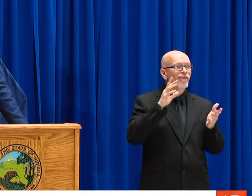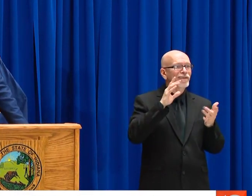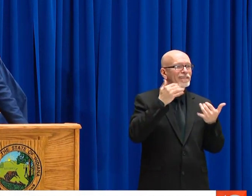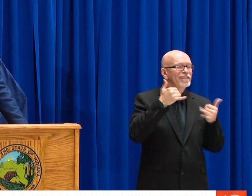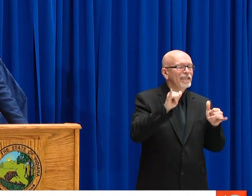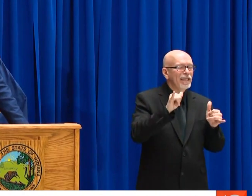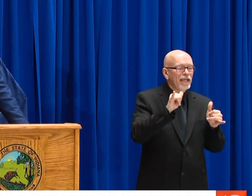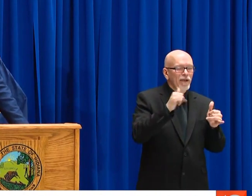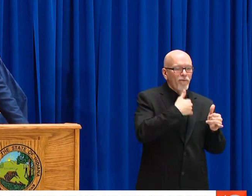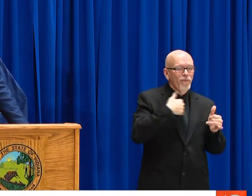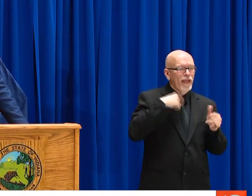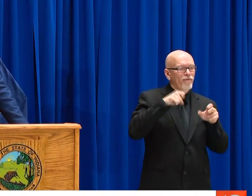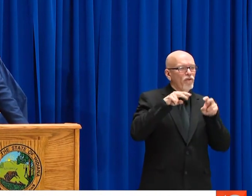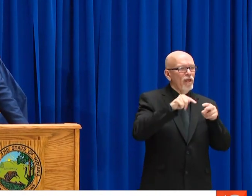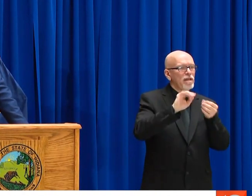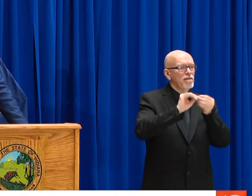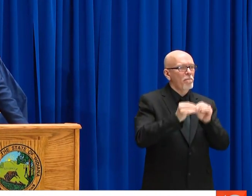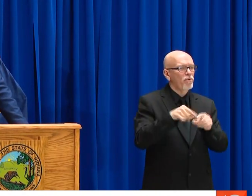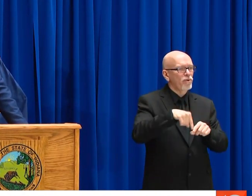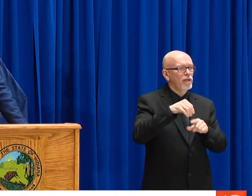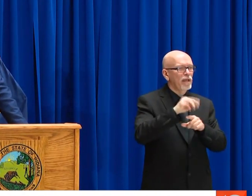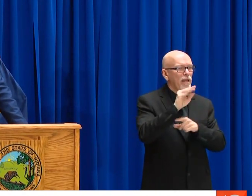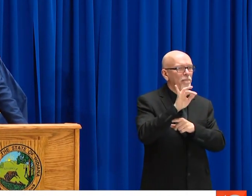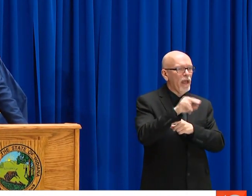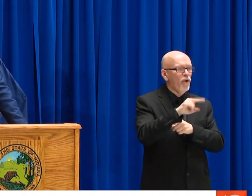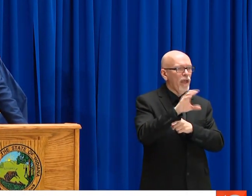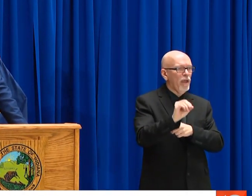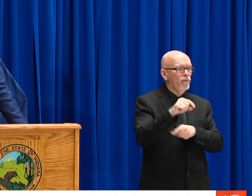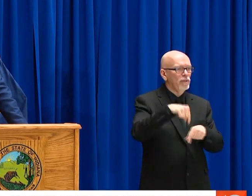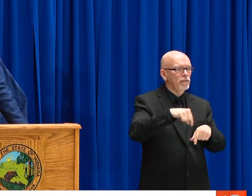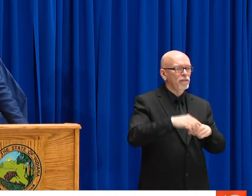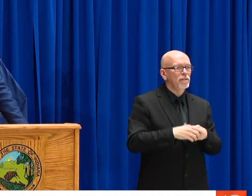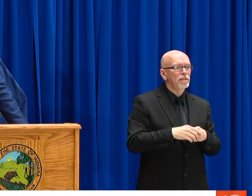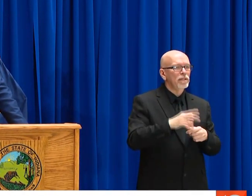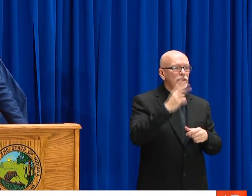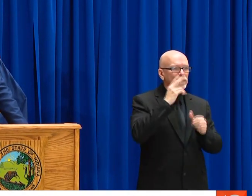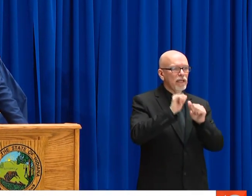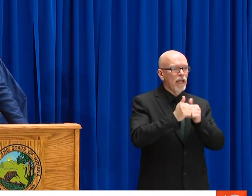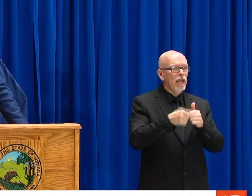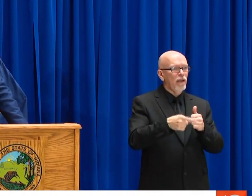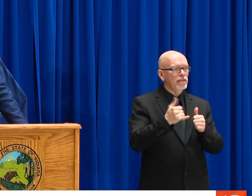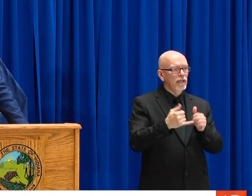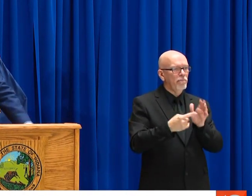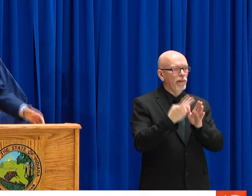MILLION MORE PEOPLE IN THEIR CITY AS OUR STATE. BUT THIS IS ALL RELATIVE WHEN YOU'RE TALKING ABOUT DENSITY.